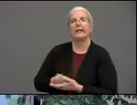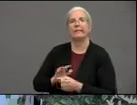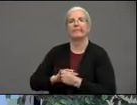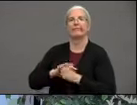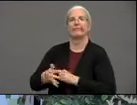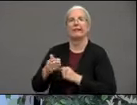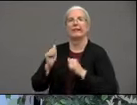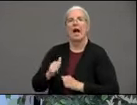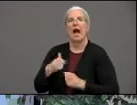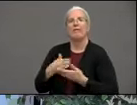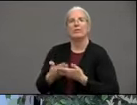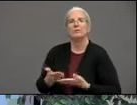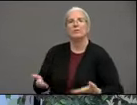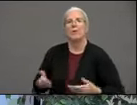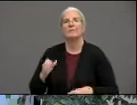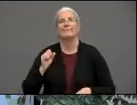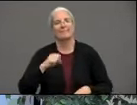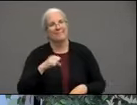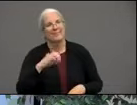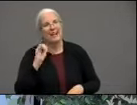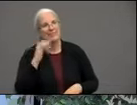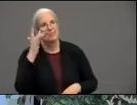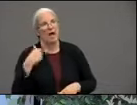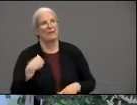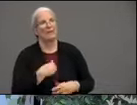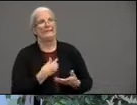Right so uh what are your hopes for the uh